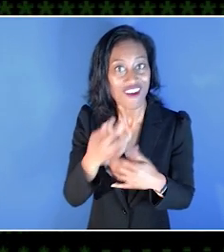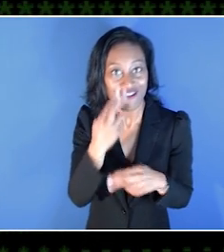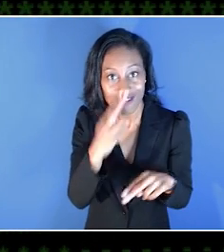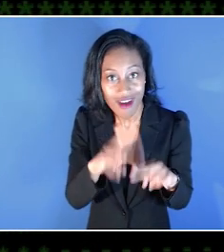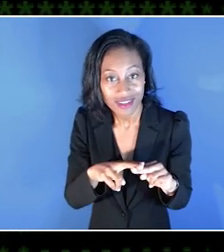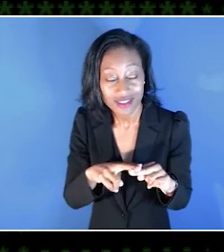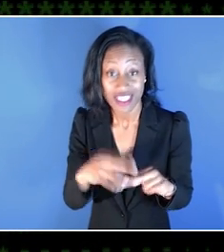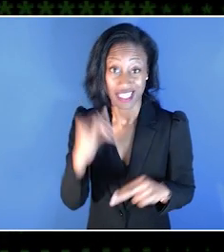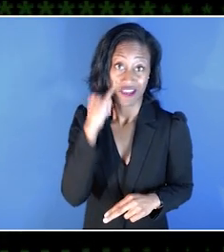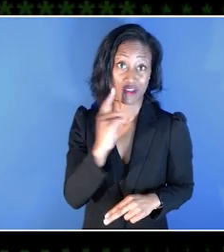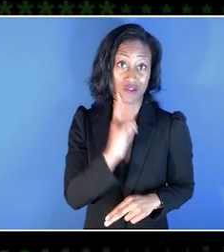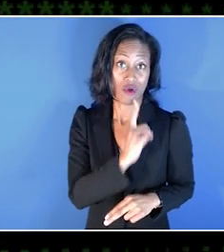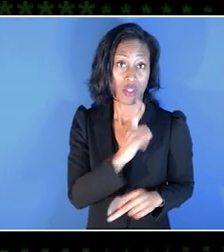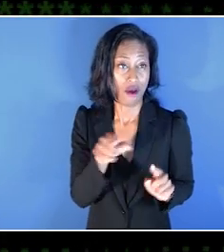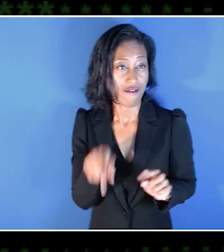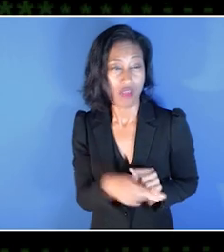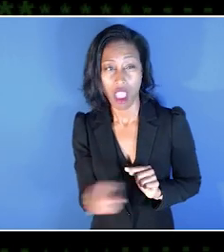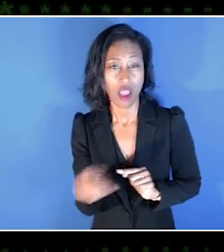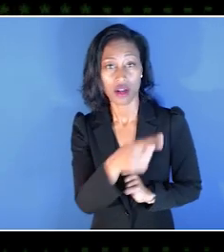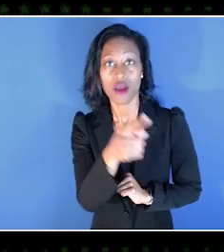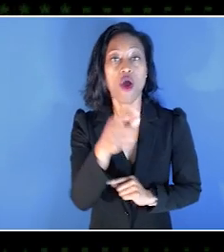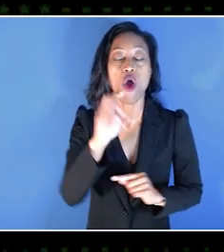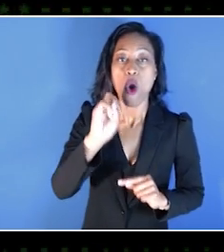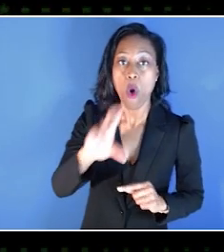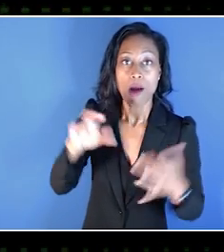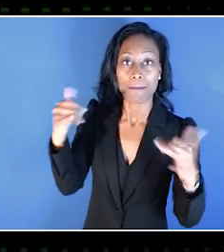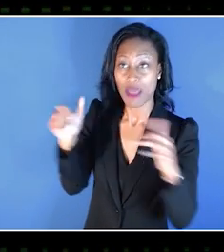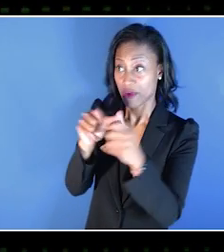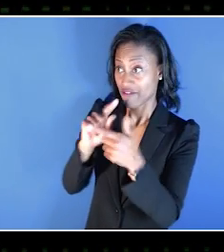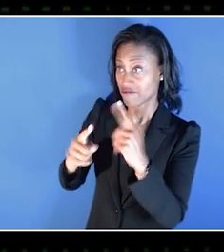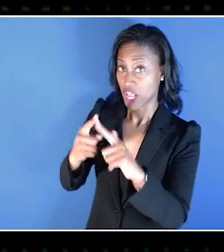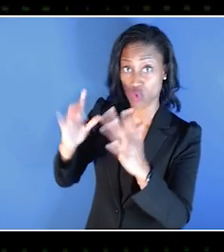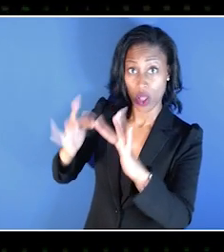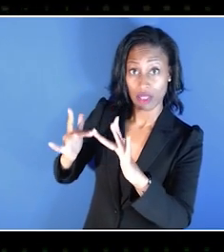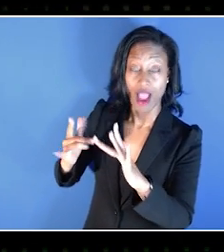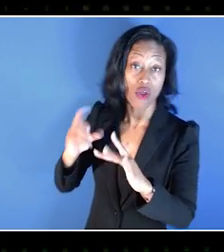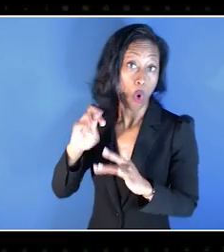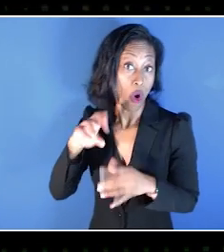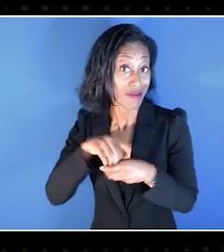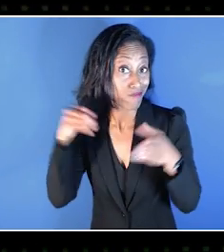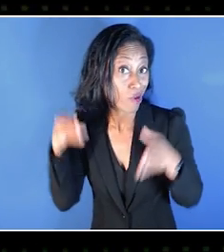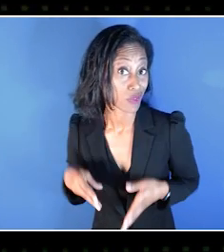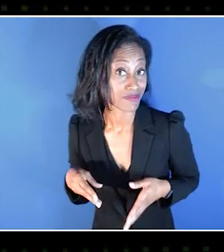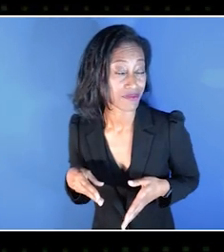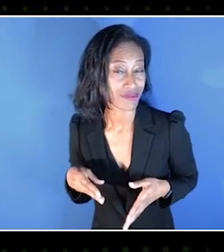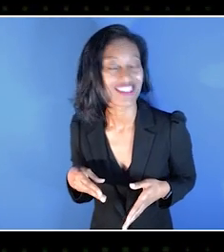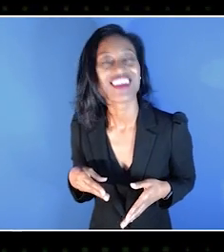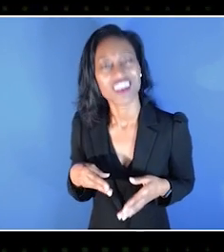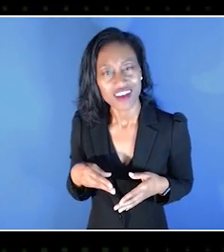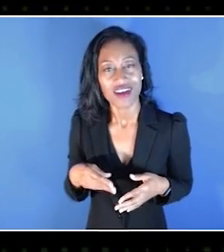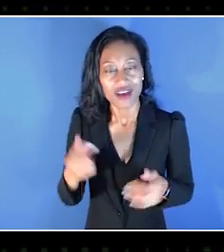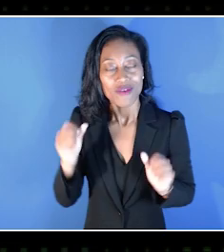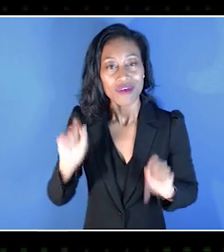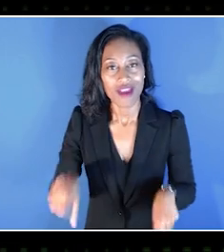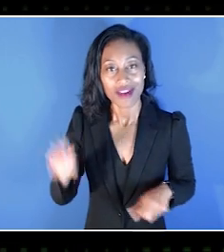whether that's going on a solo adventure, or playing with friends, online or in person. They allow us to explore,